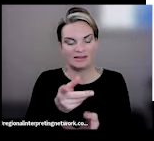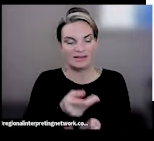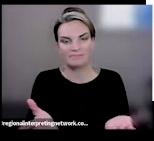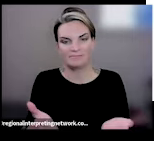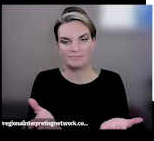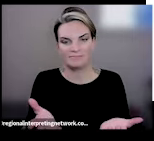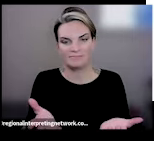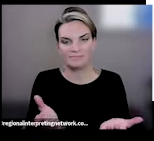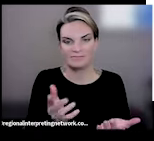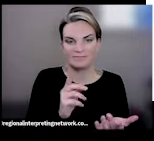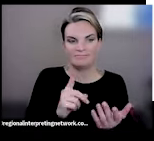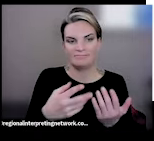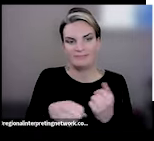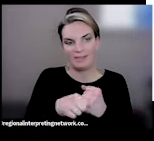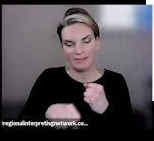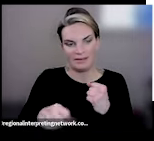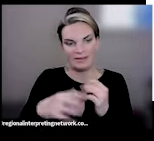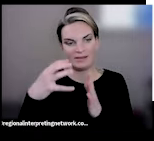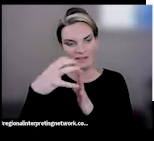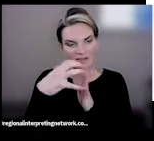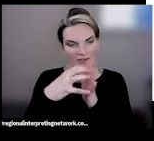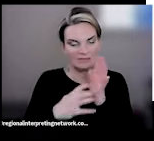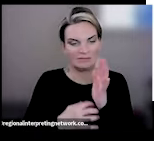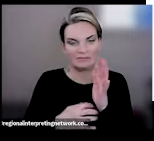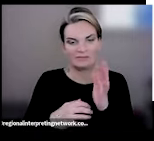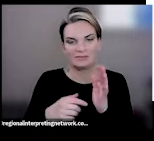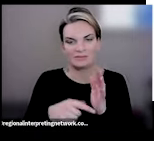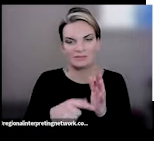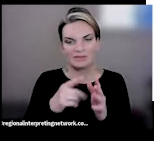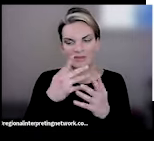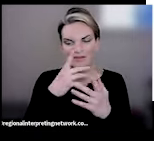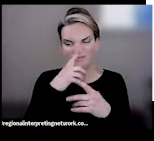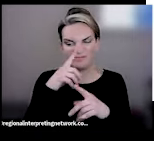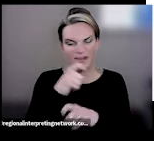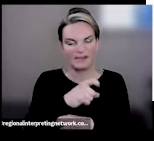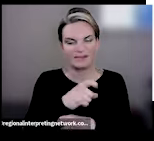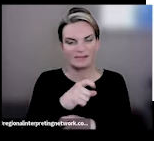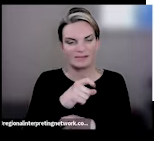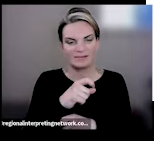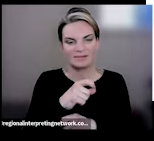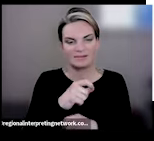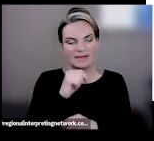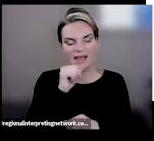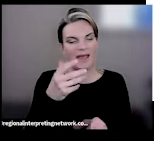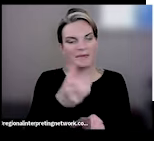lengthy and has some confusing complex language, and just the way that they're set up -